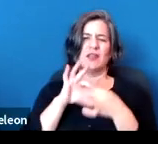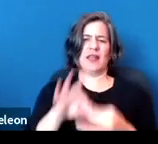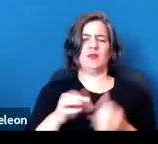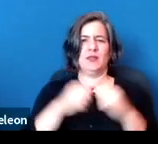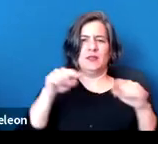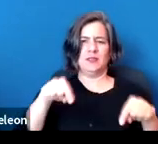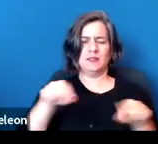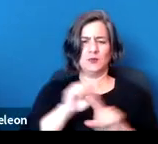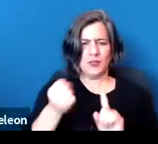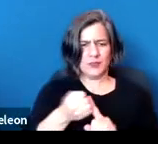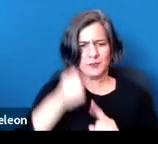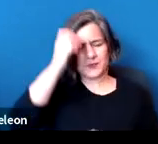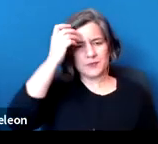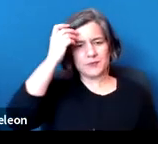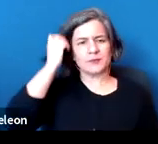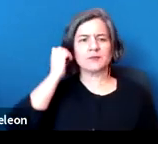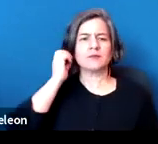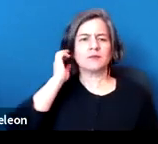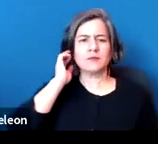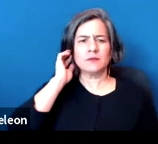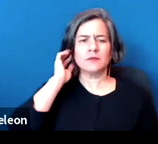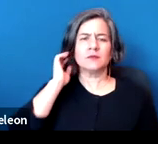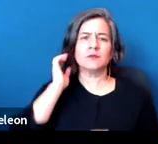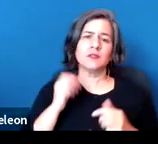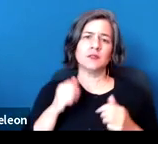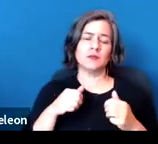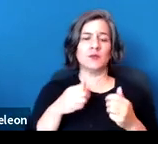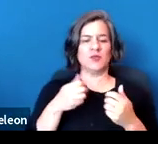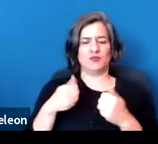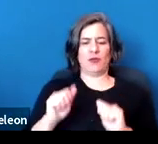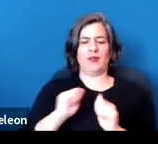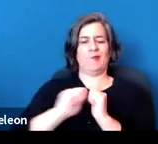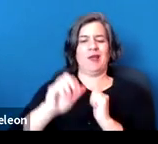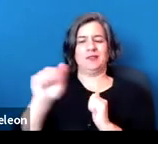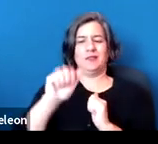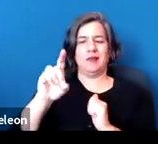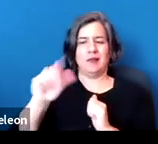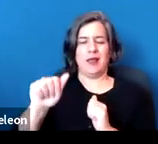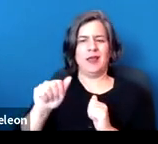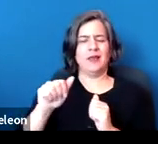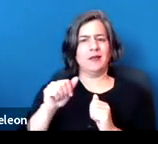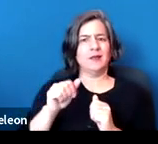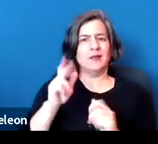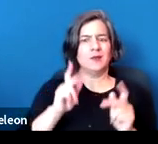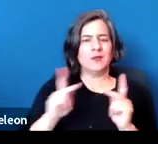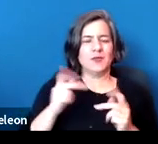One of is that there was an attempt, during the ADA passage process, to ban people with HIV